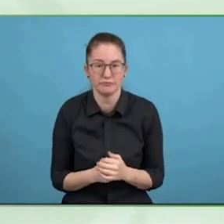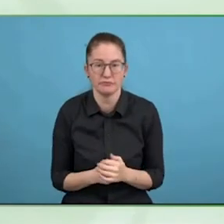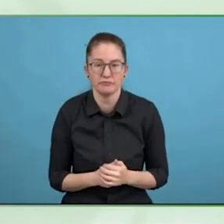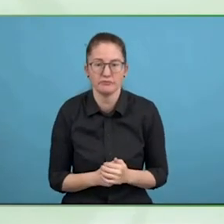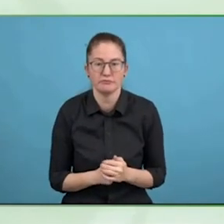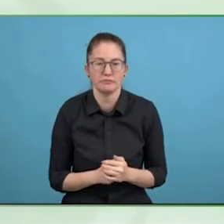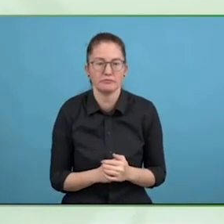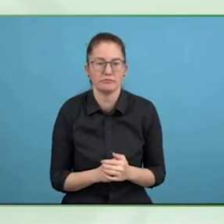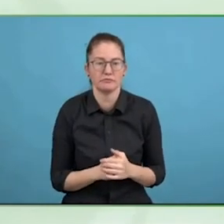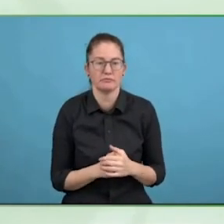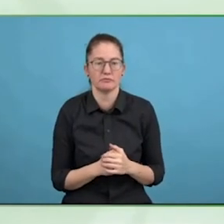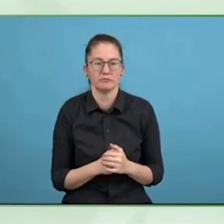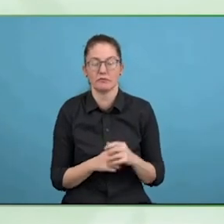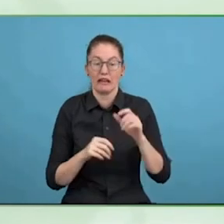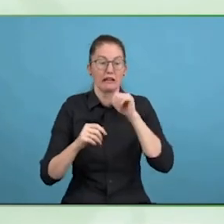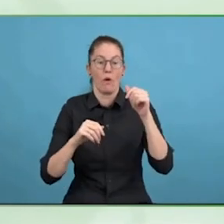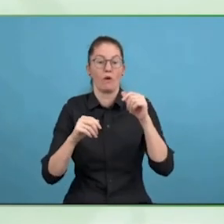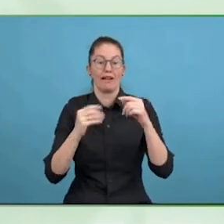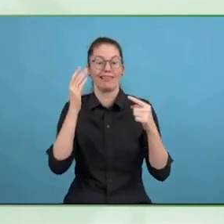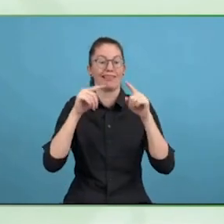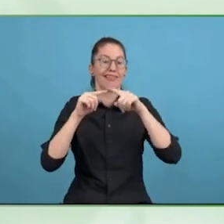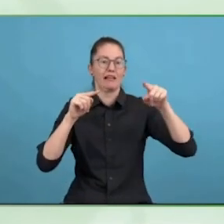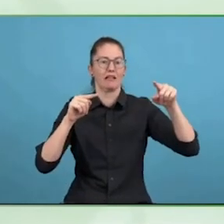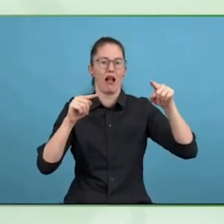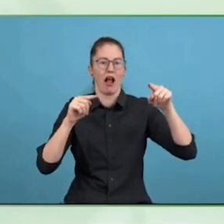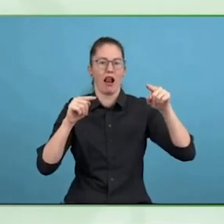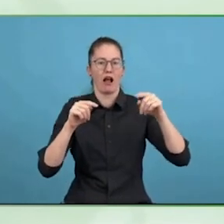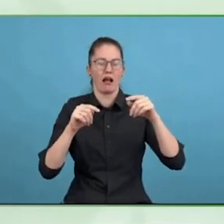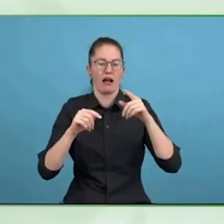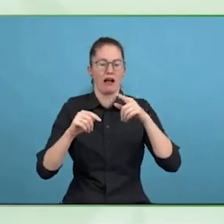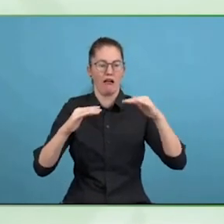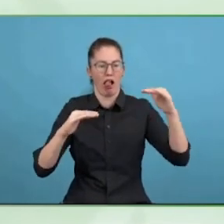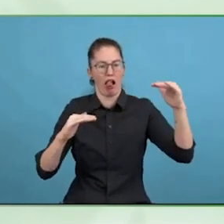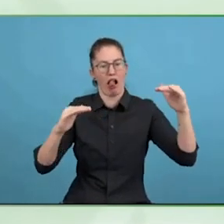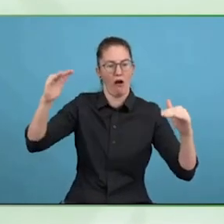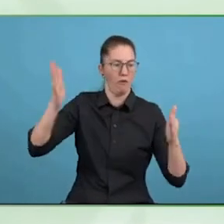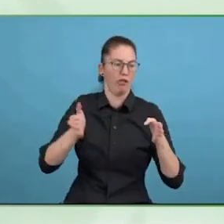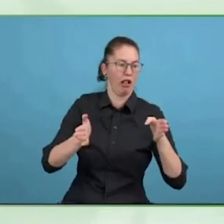and I think we can point out that Sigma was one of the most important. -- Stigma.